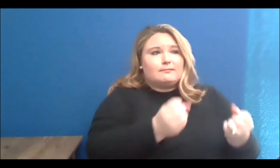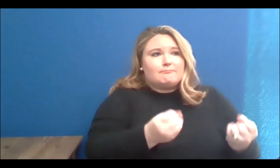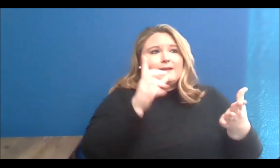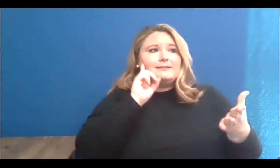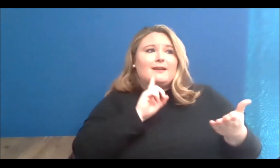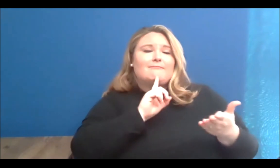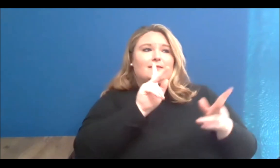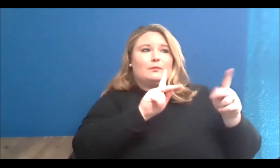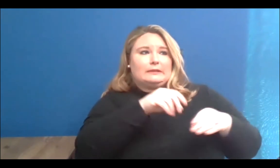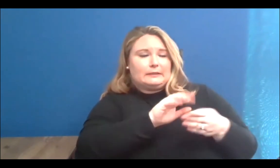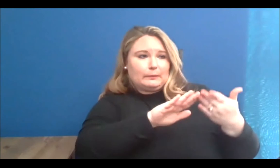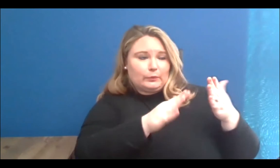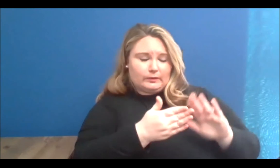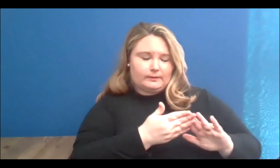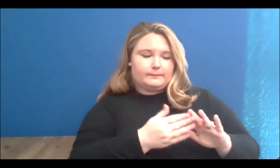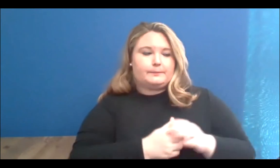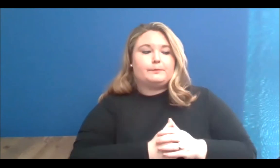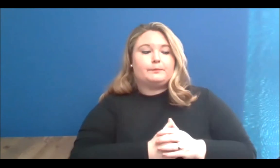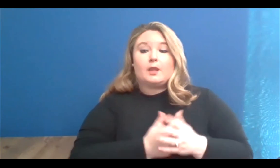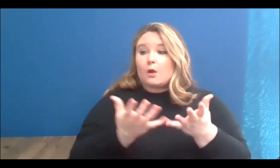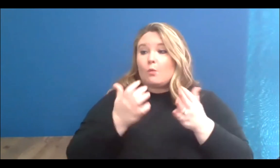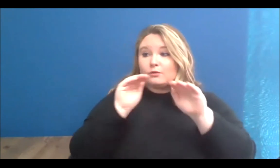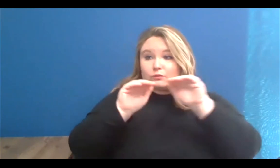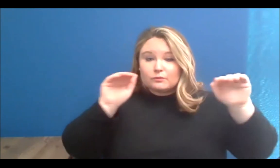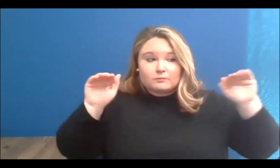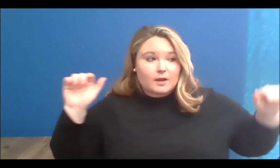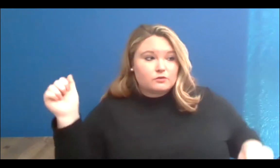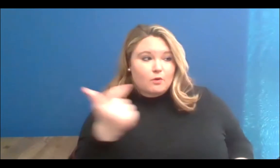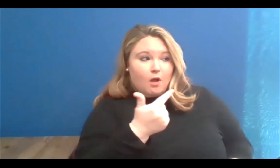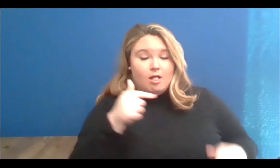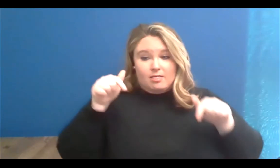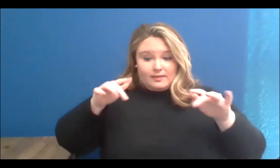I also would like to remind you that this event is being livestreamed to Muse ARTS'